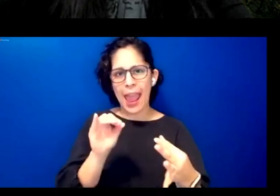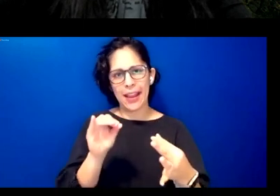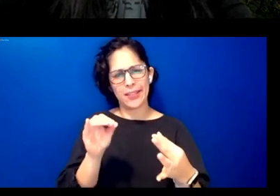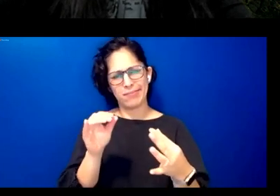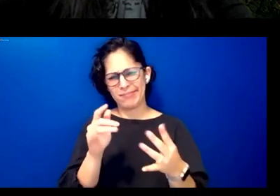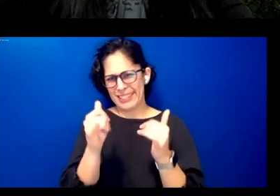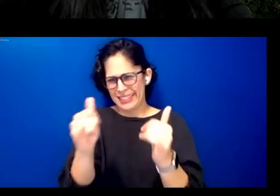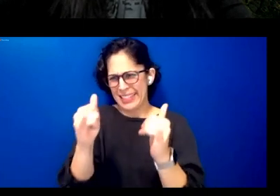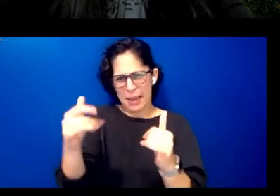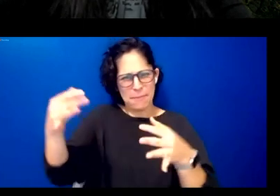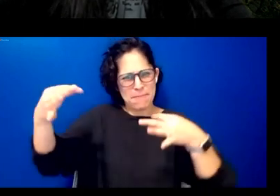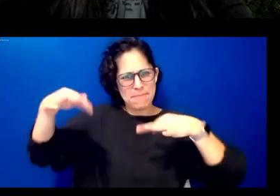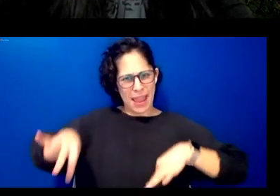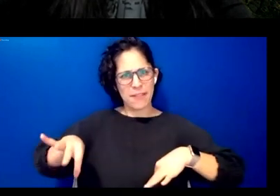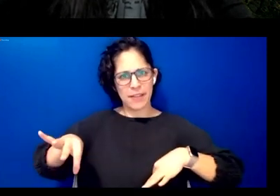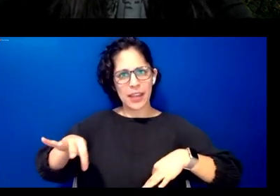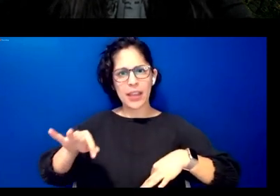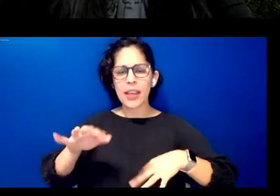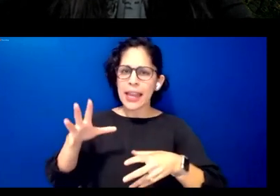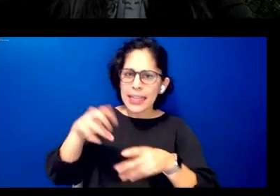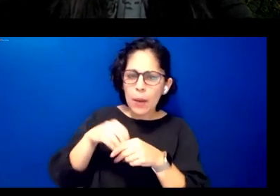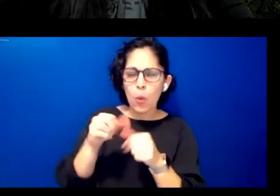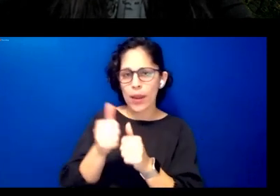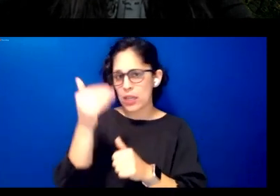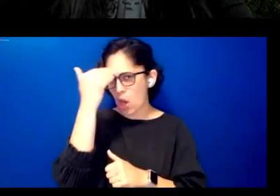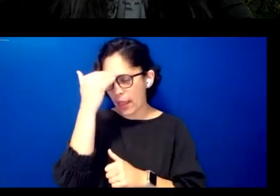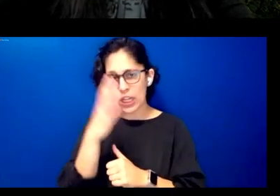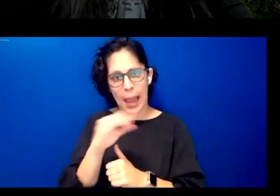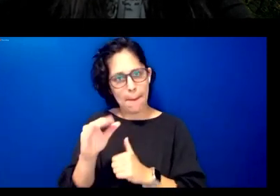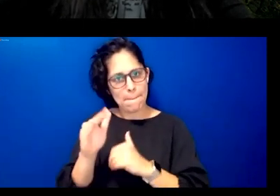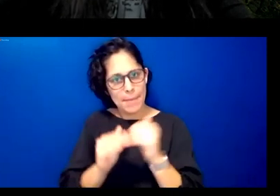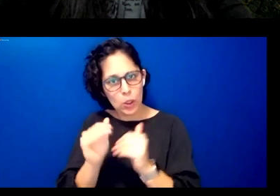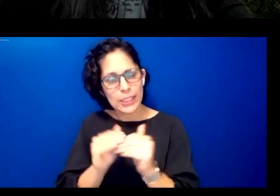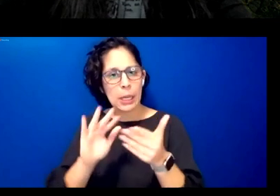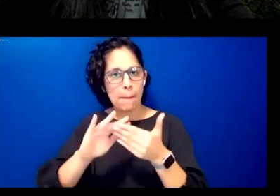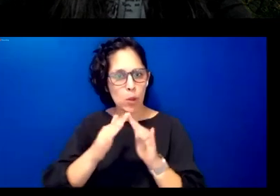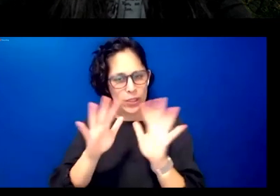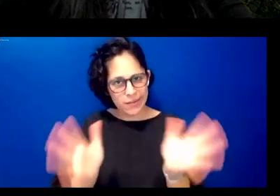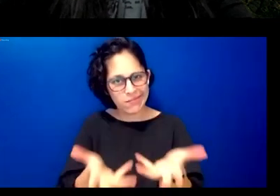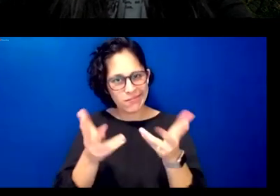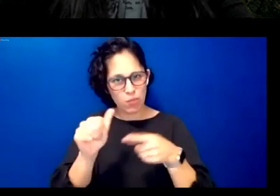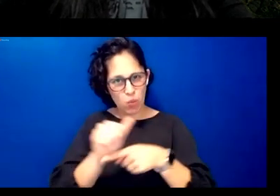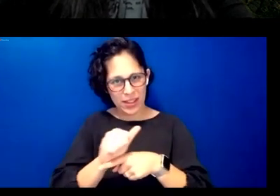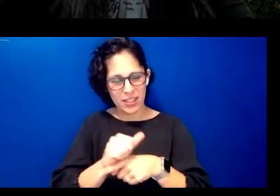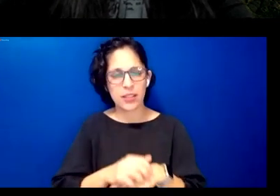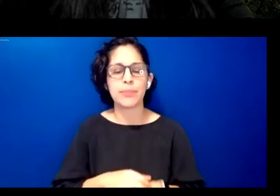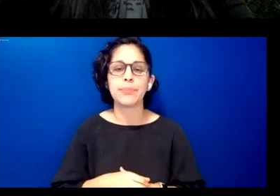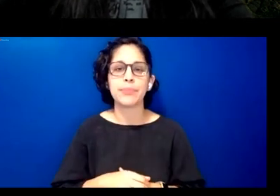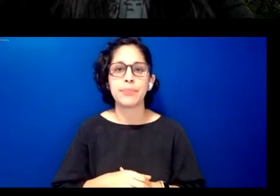engagement with knowledge and building of a community of practice digital tools and